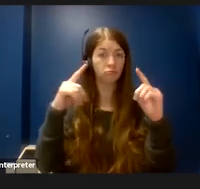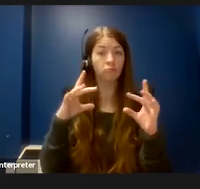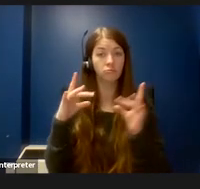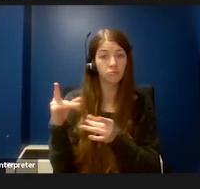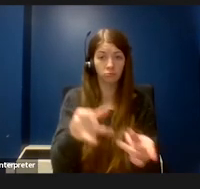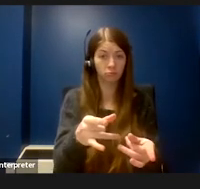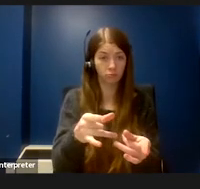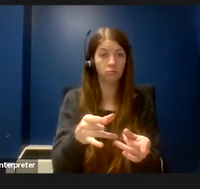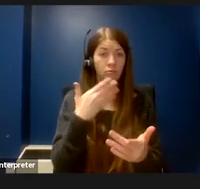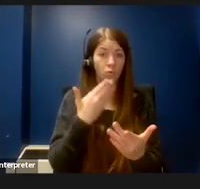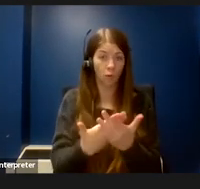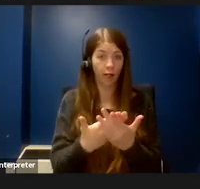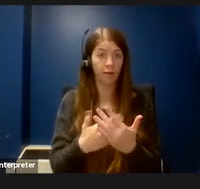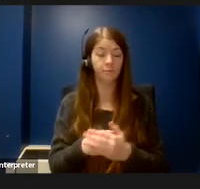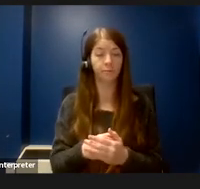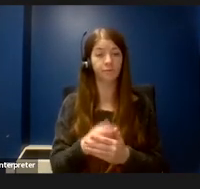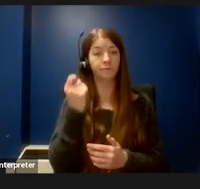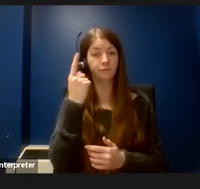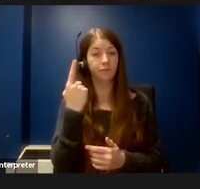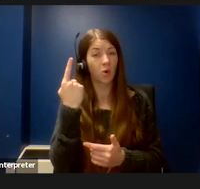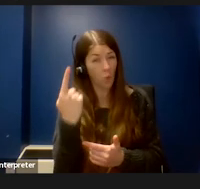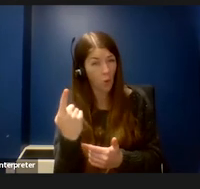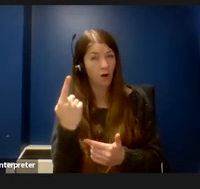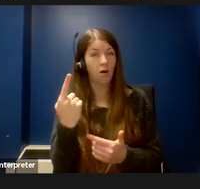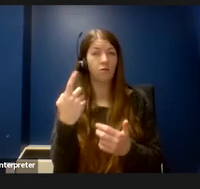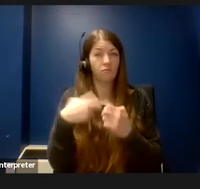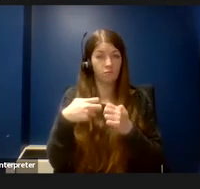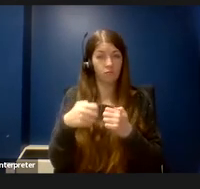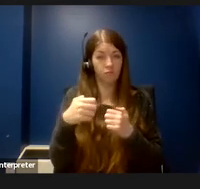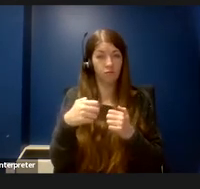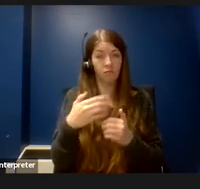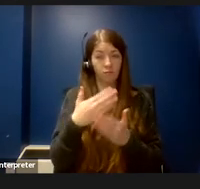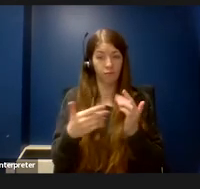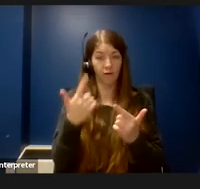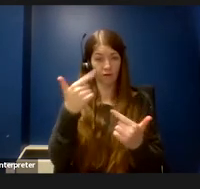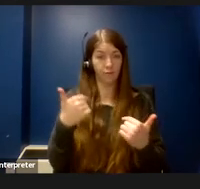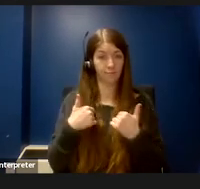very difficult for me as a scientist was attending meetings and social events.